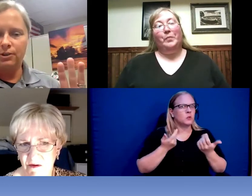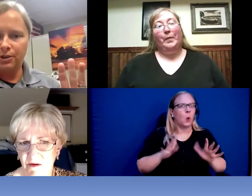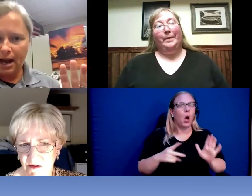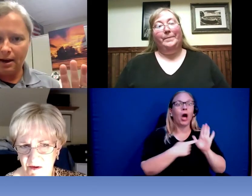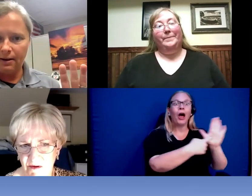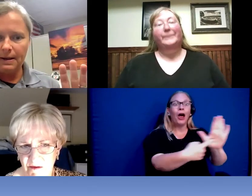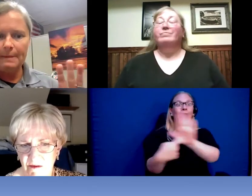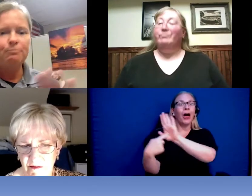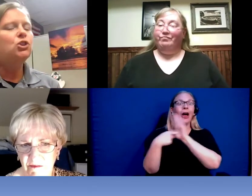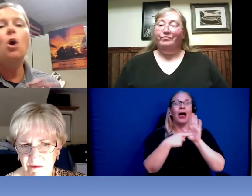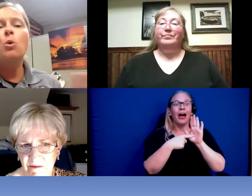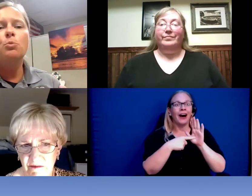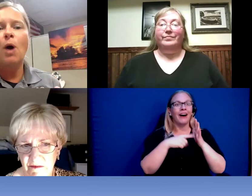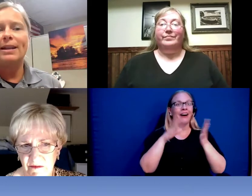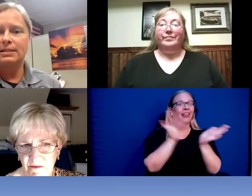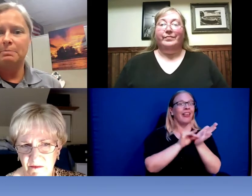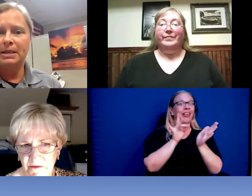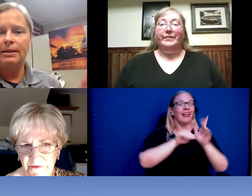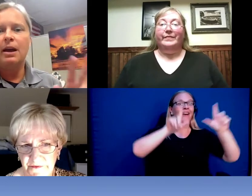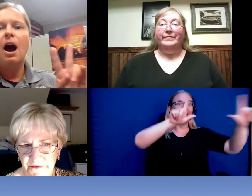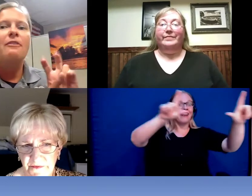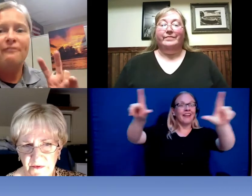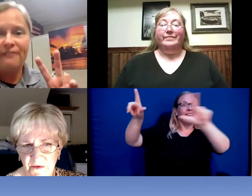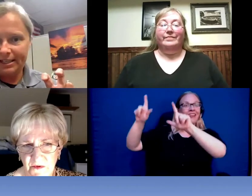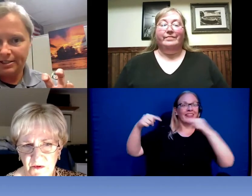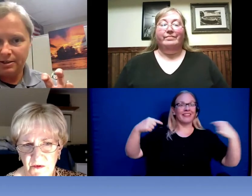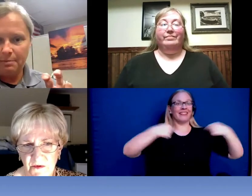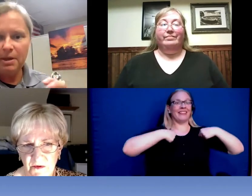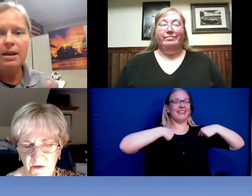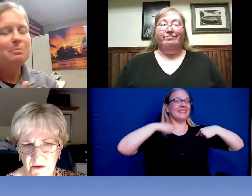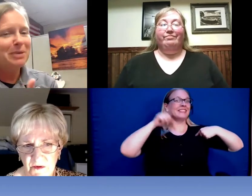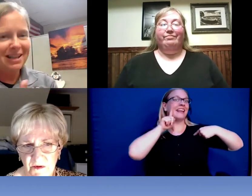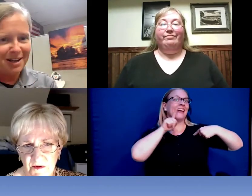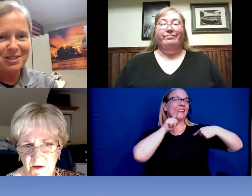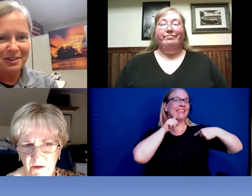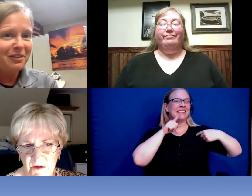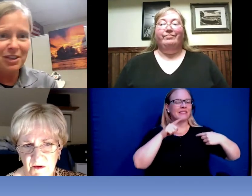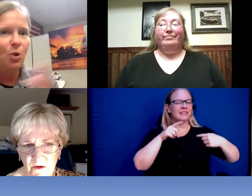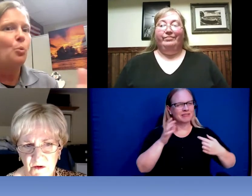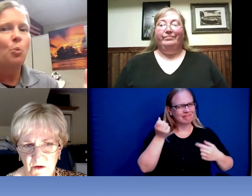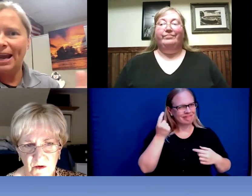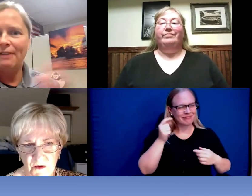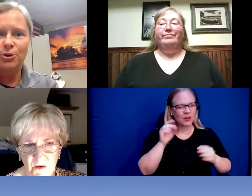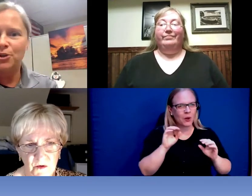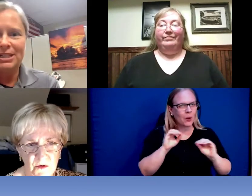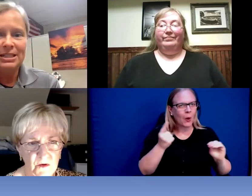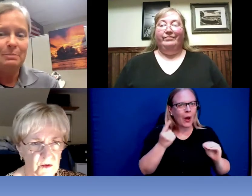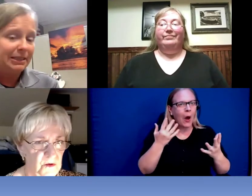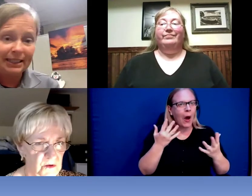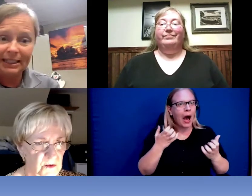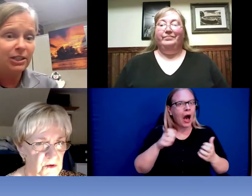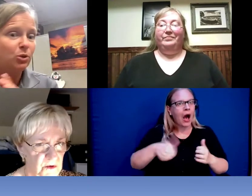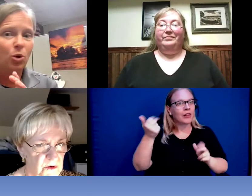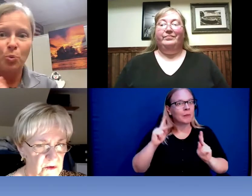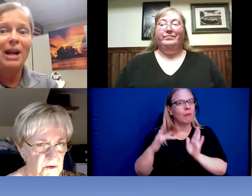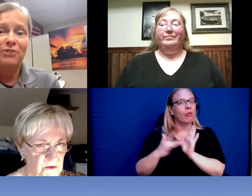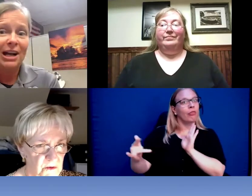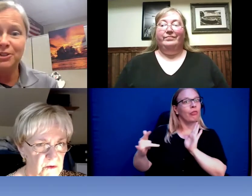their car. No one wants to be a victim because of you know whatever their disability or whatever else